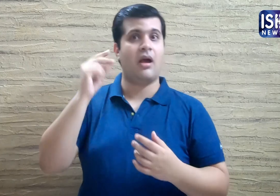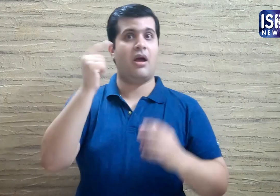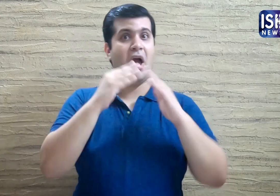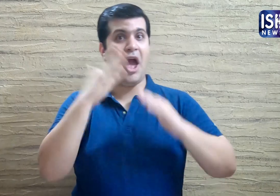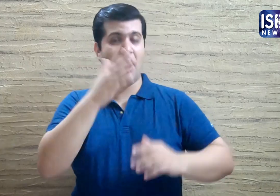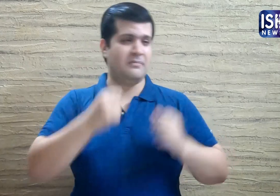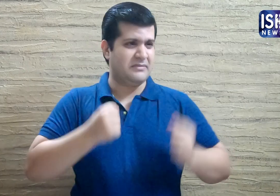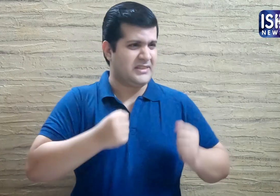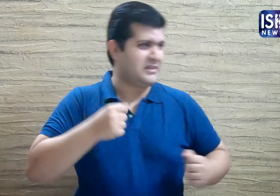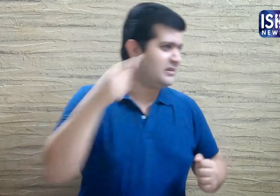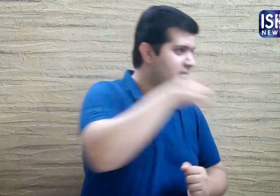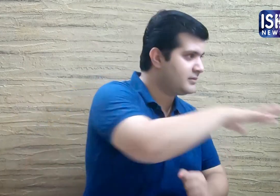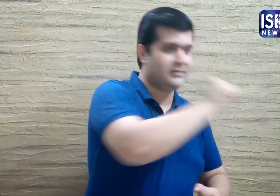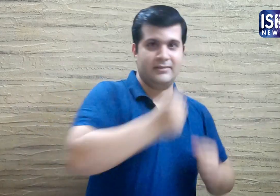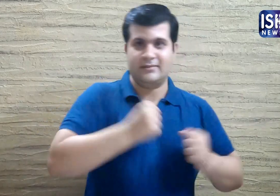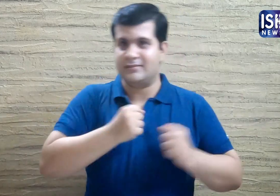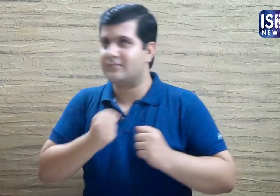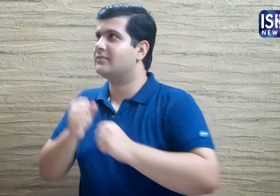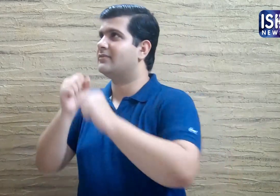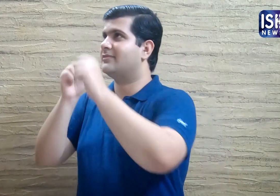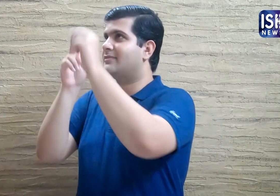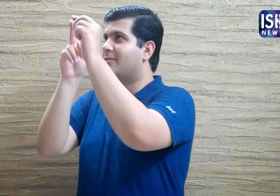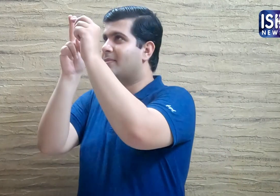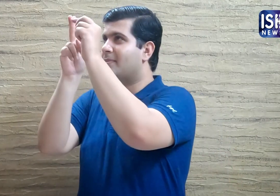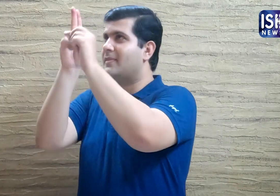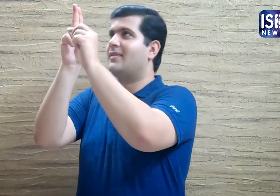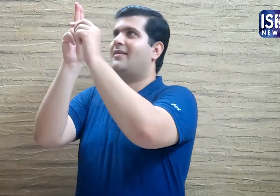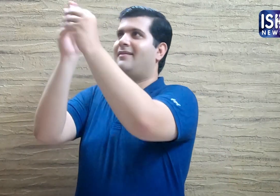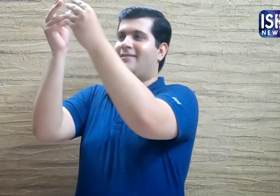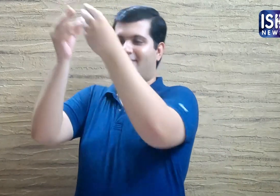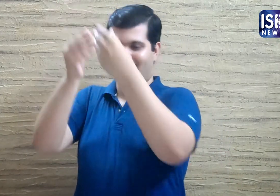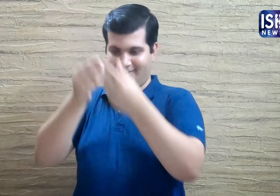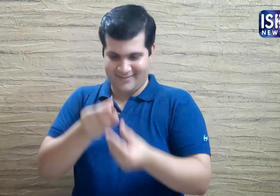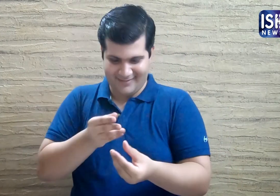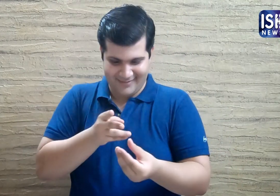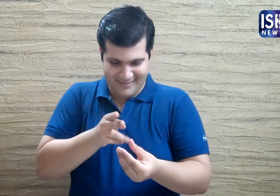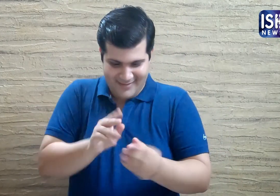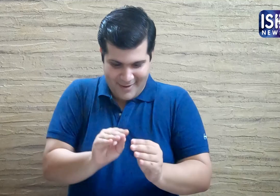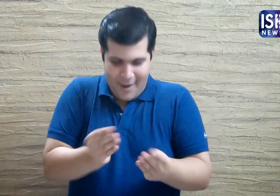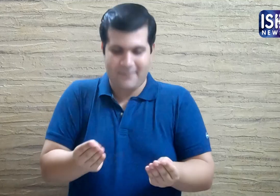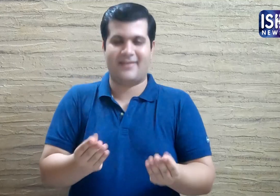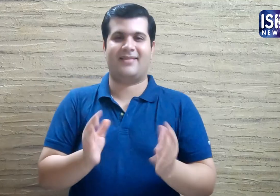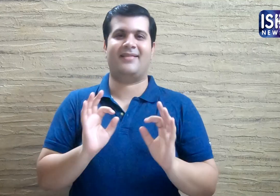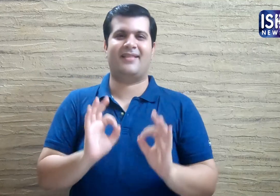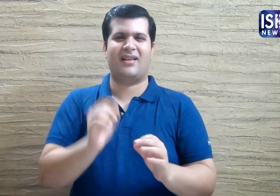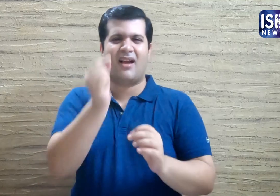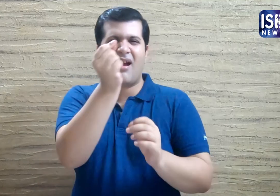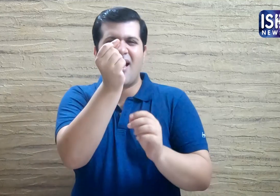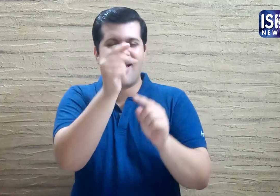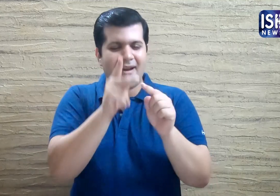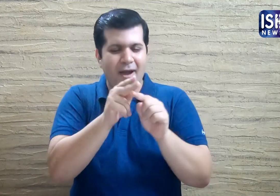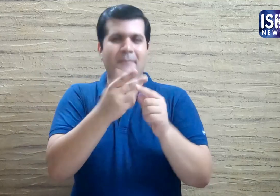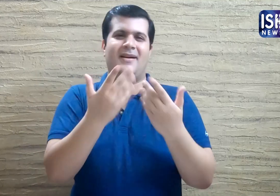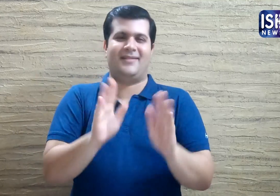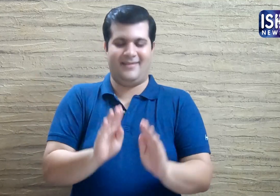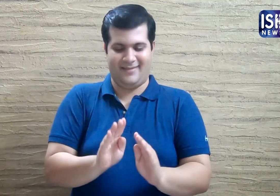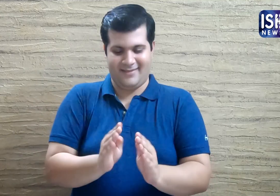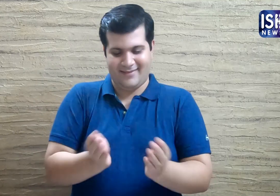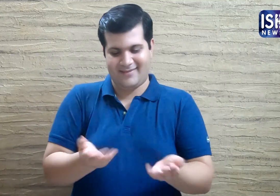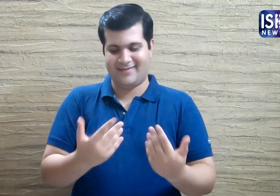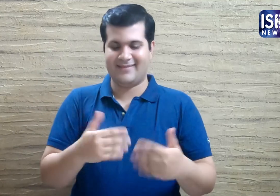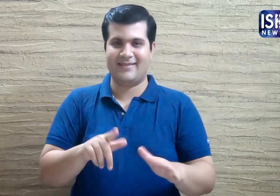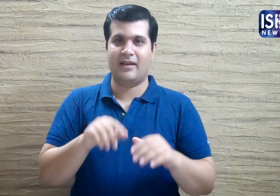He went inside his house and got a pair of scissors and snipped off the remaining part of the cocoon.